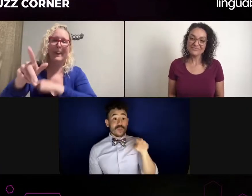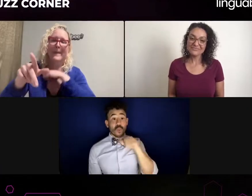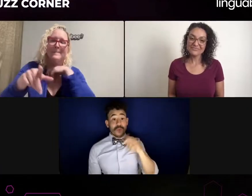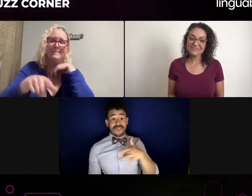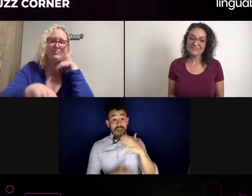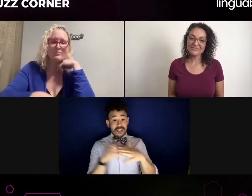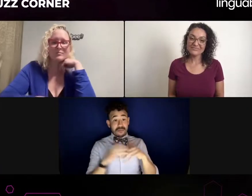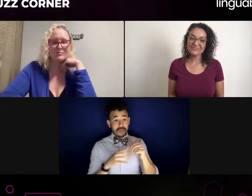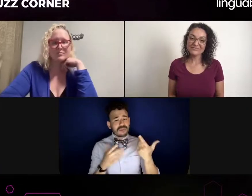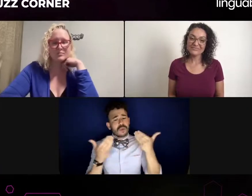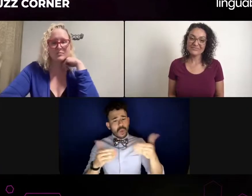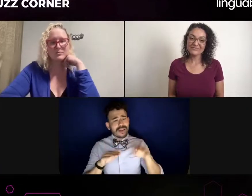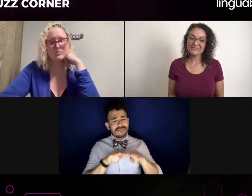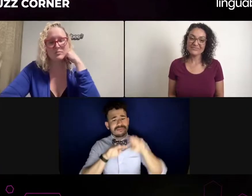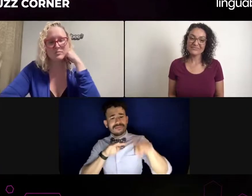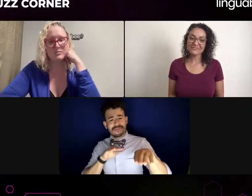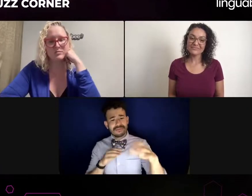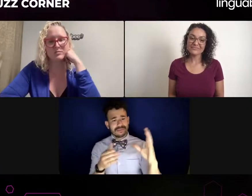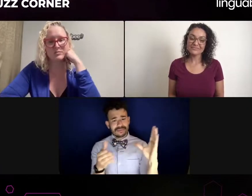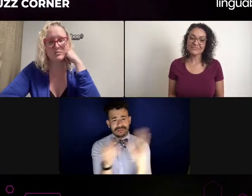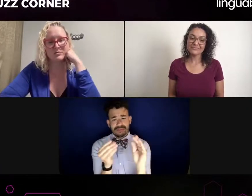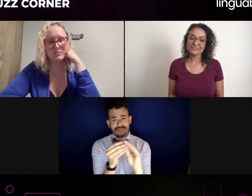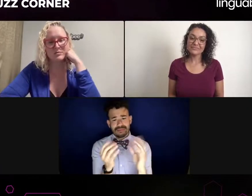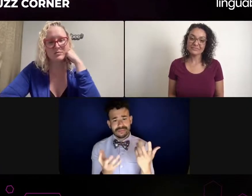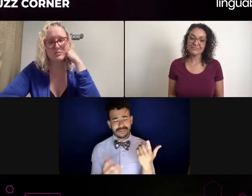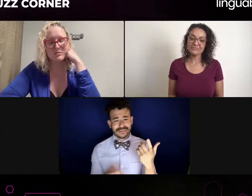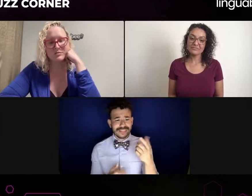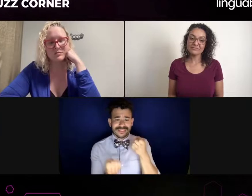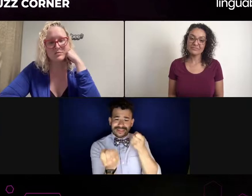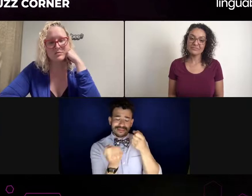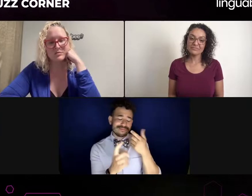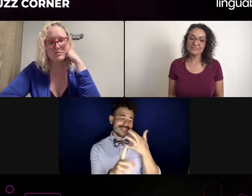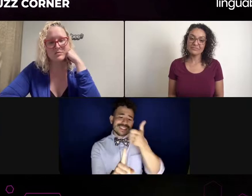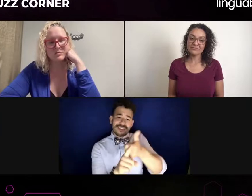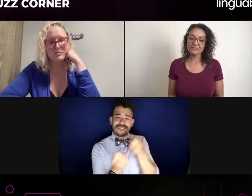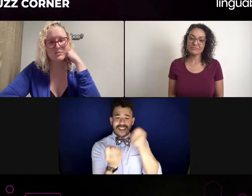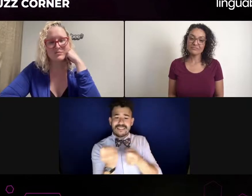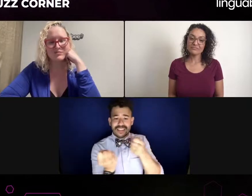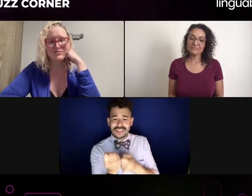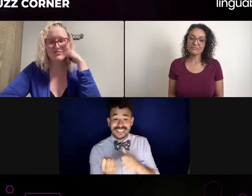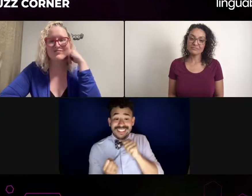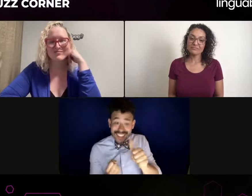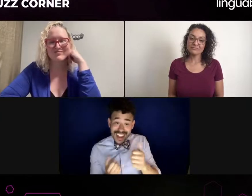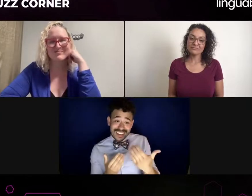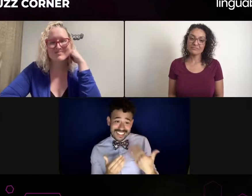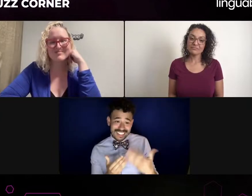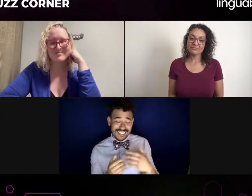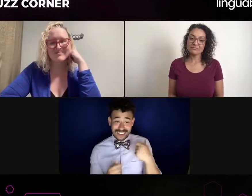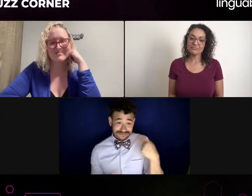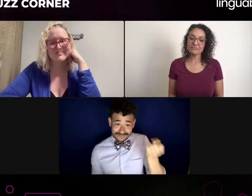One is, if we were in a situation where I was interpreting and it was an issue that was ongoing for a for several deaf clients for